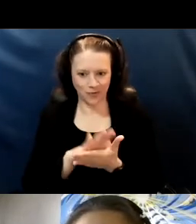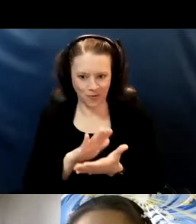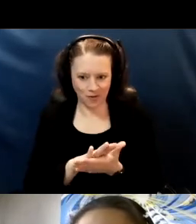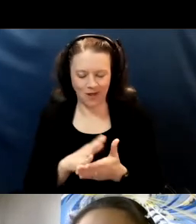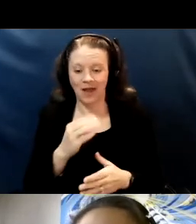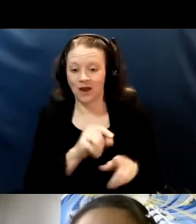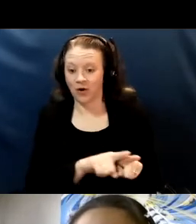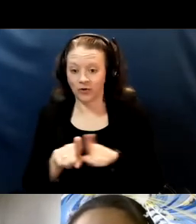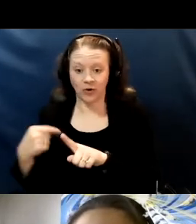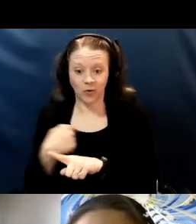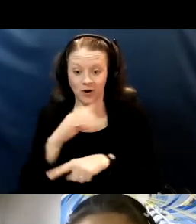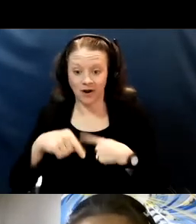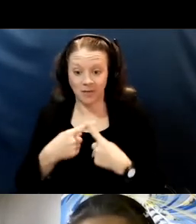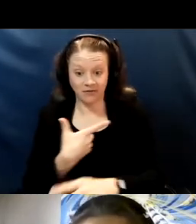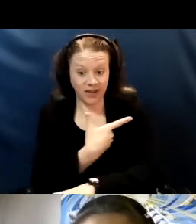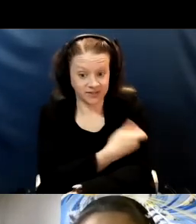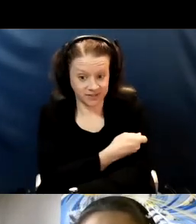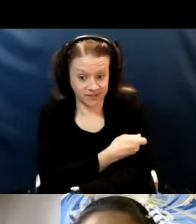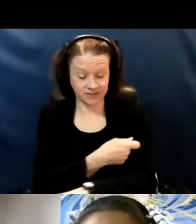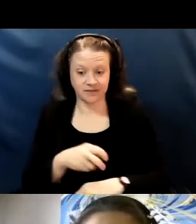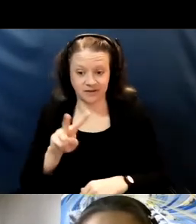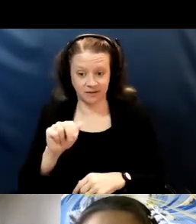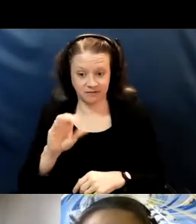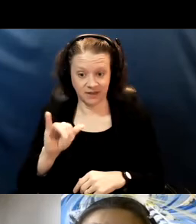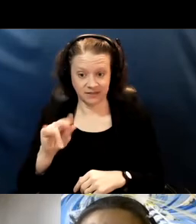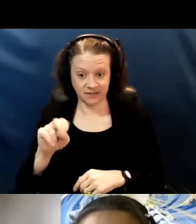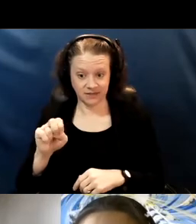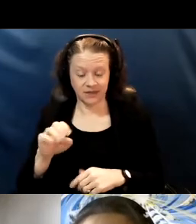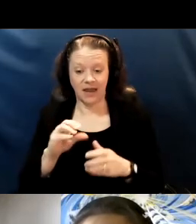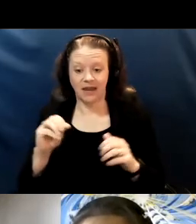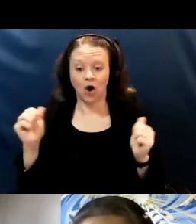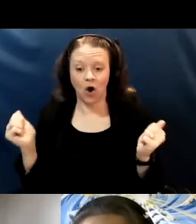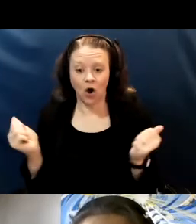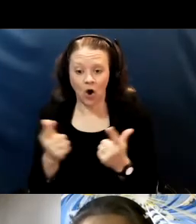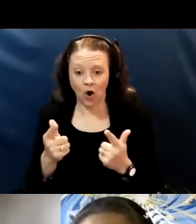and we're talking about all of this in the context of everybody's safety,